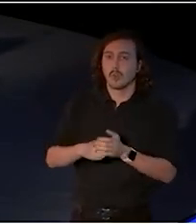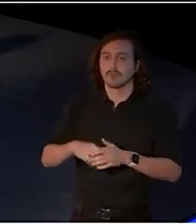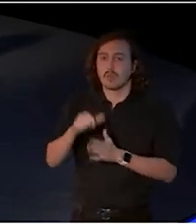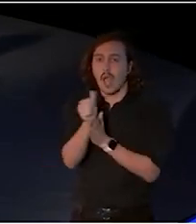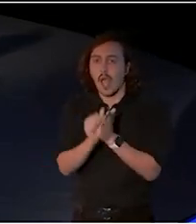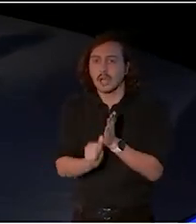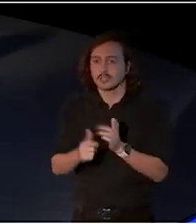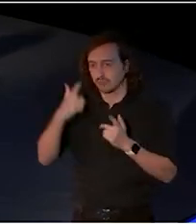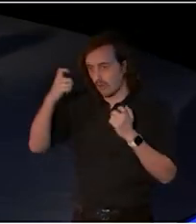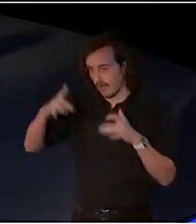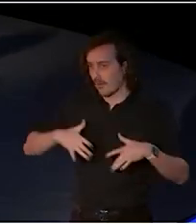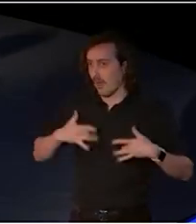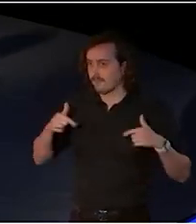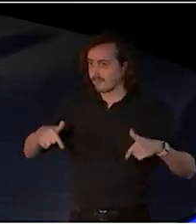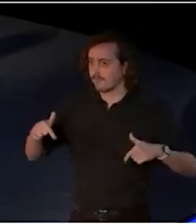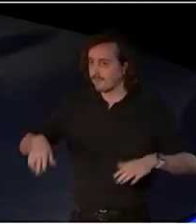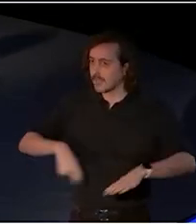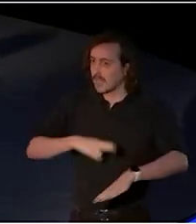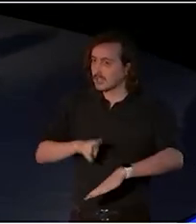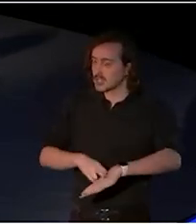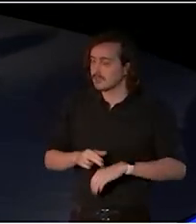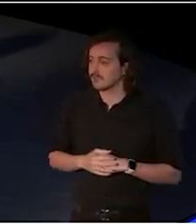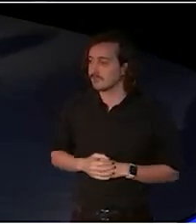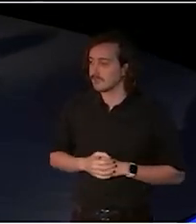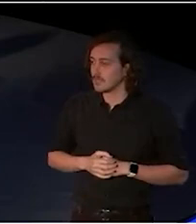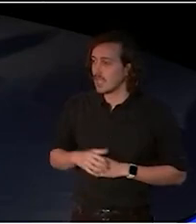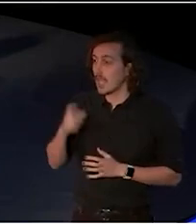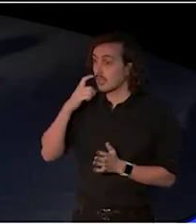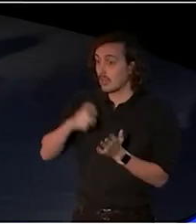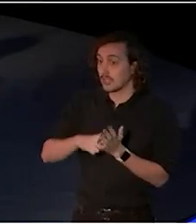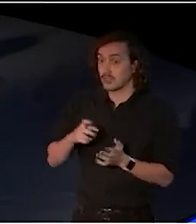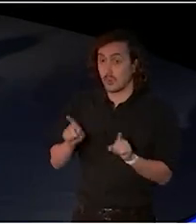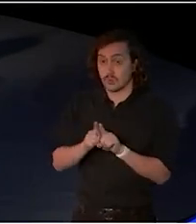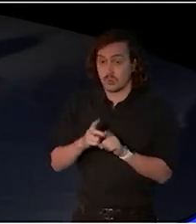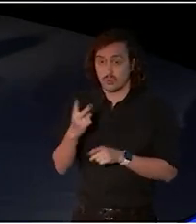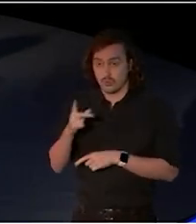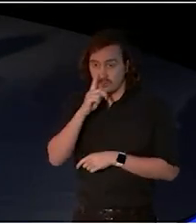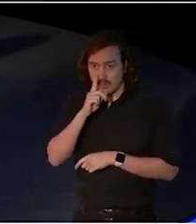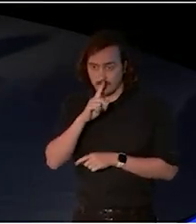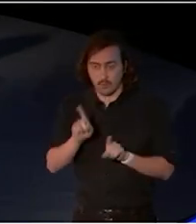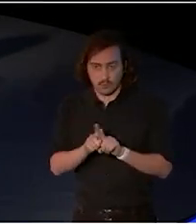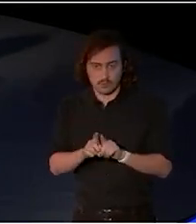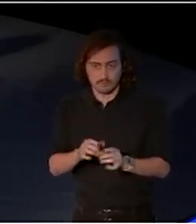And I want to acknowledge two people who are here today because they are also funded